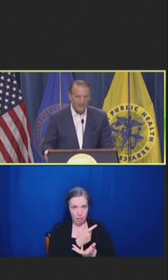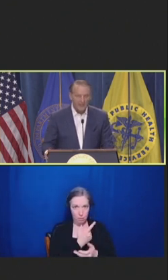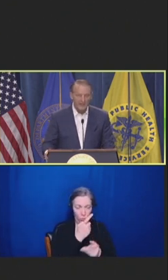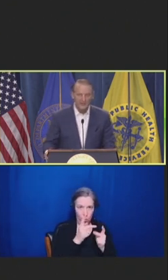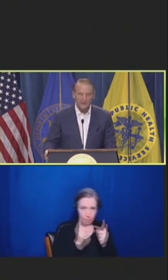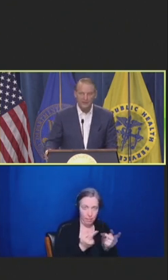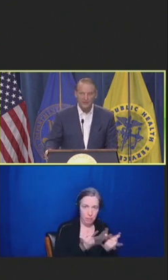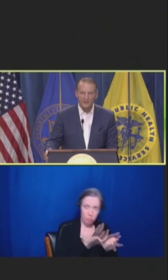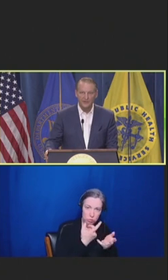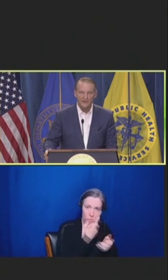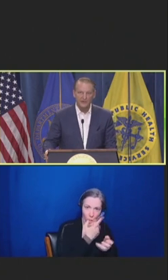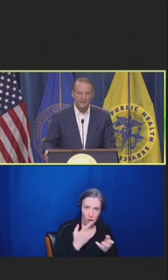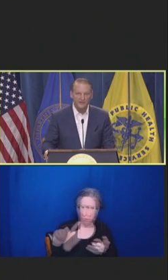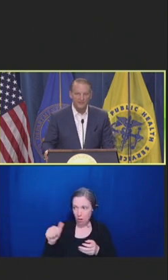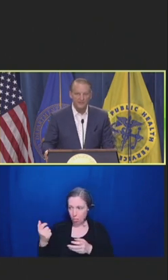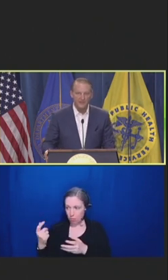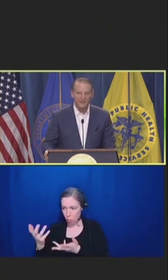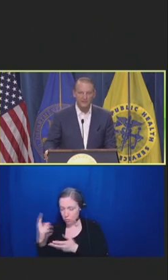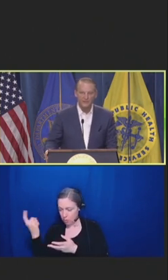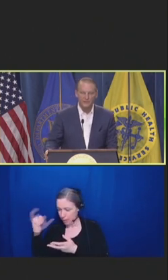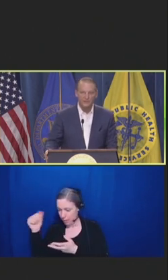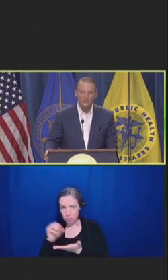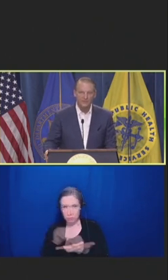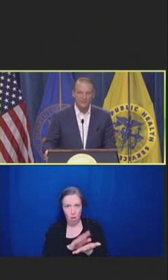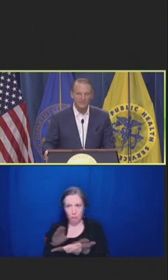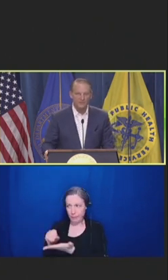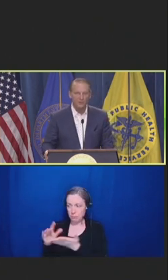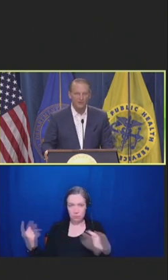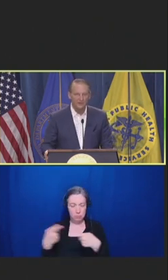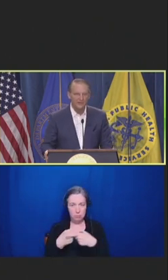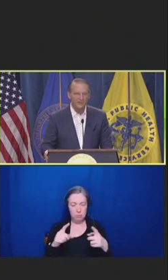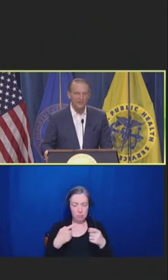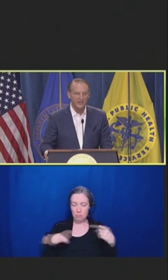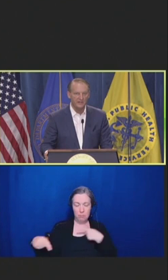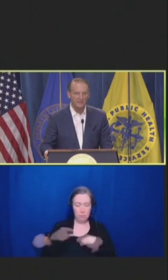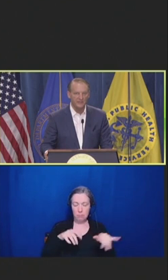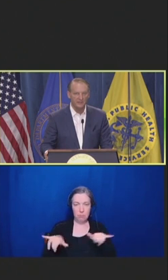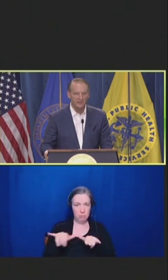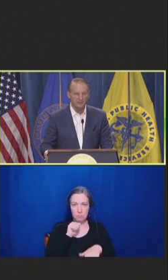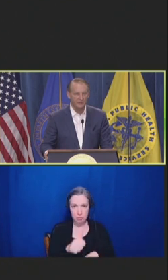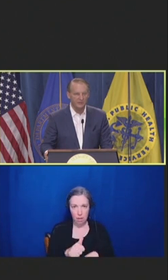And then the third thing, I do think is important to think about, especially in a post-COVID